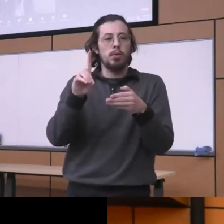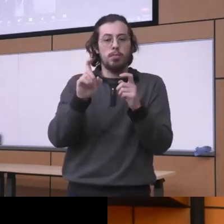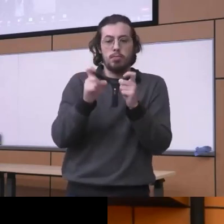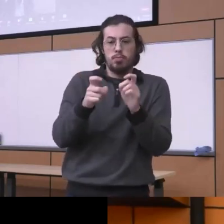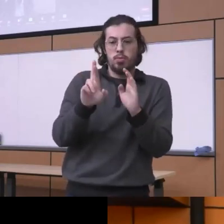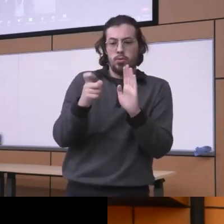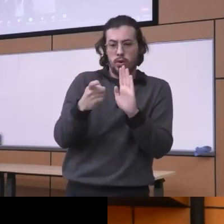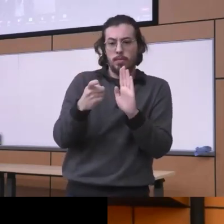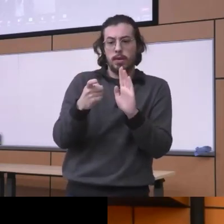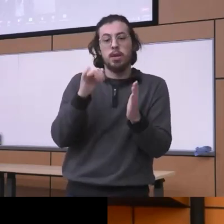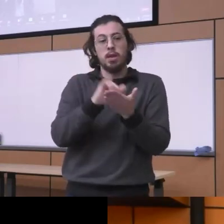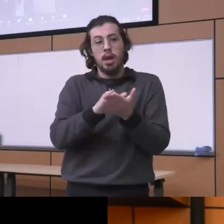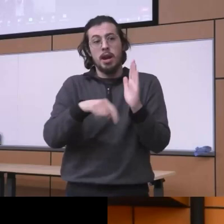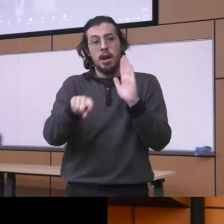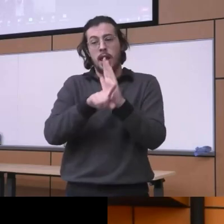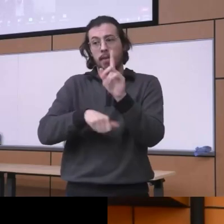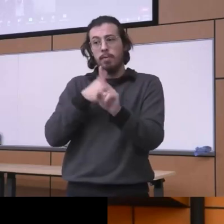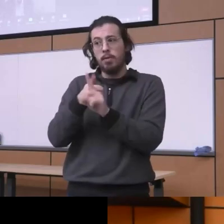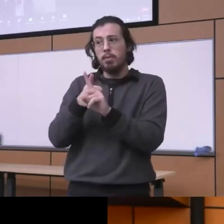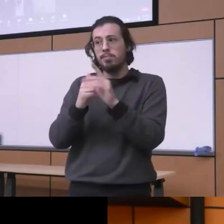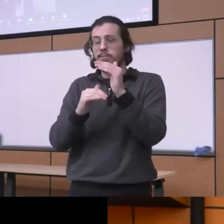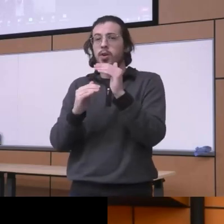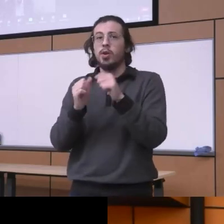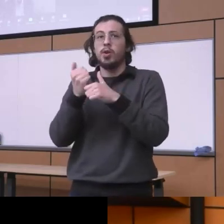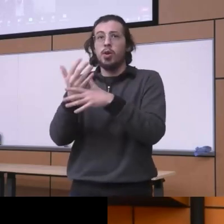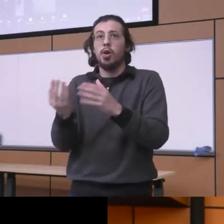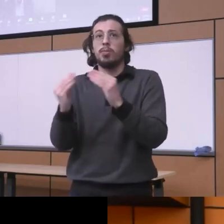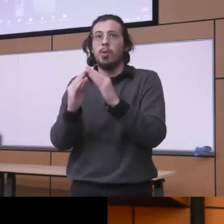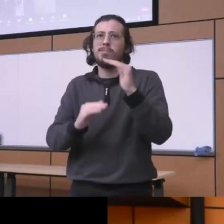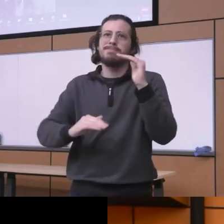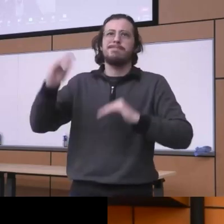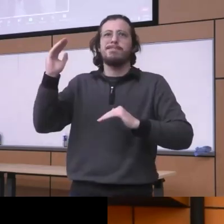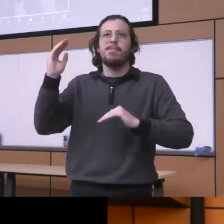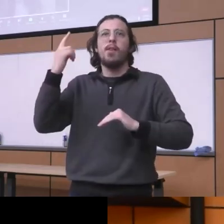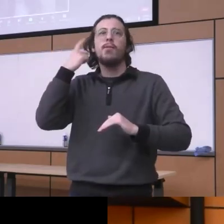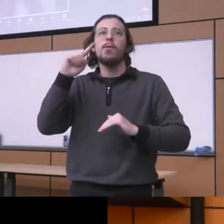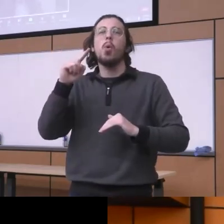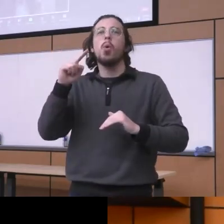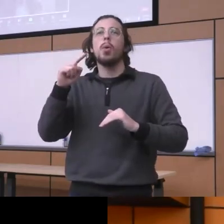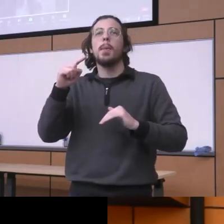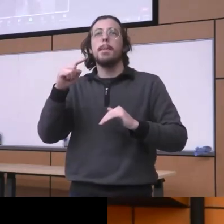terms of worsening racial disparities in pain treatment that's an excellent point yes in fact